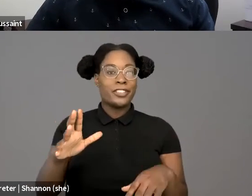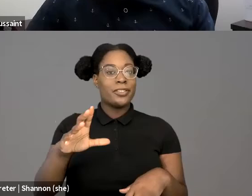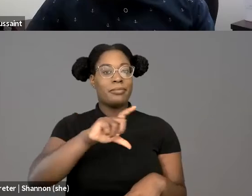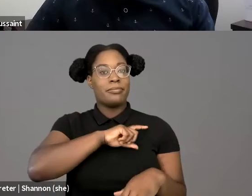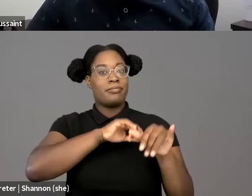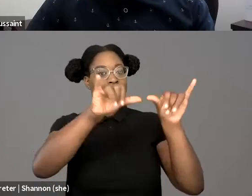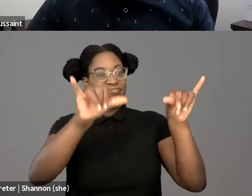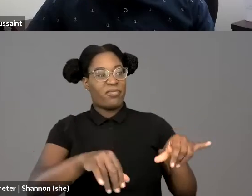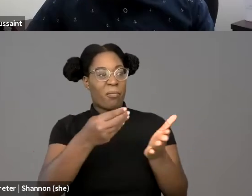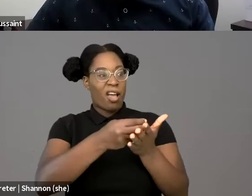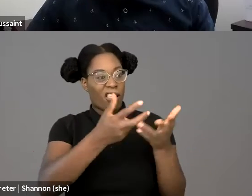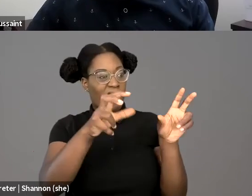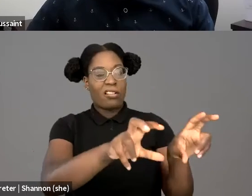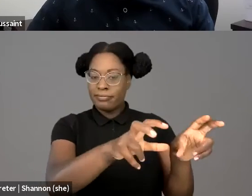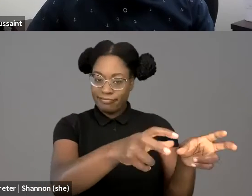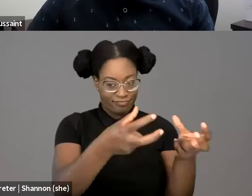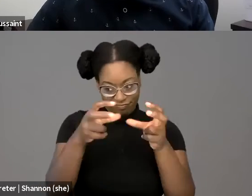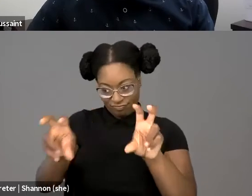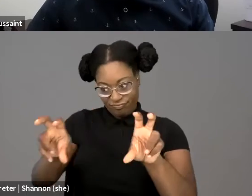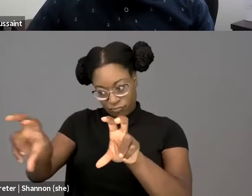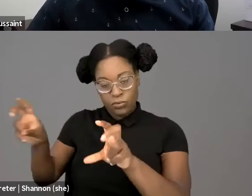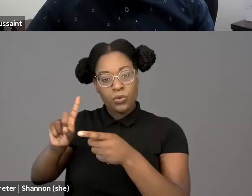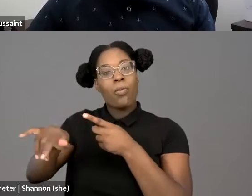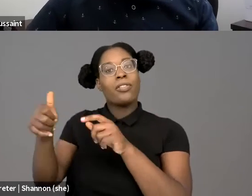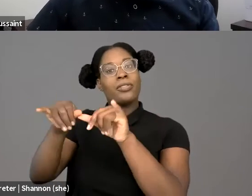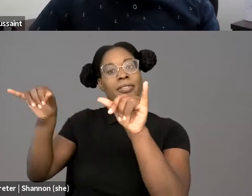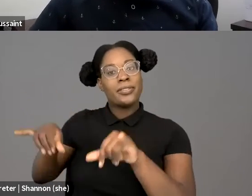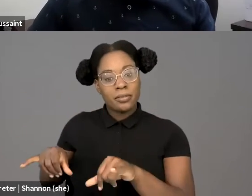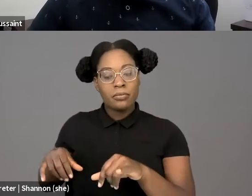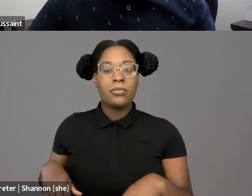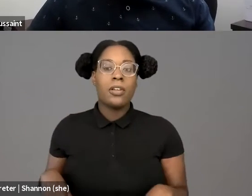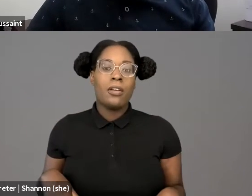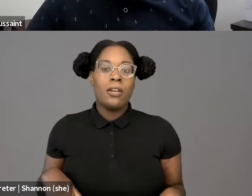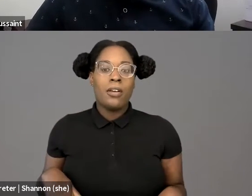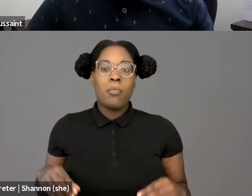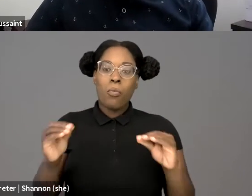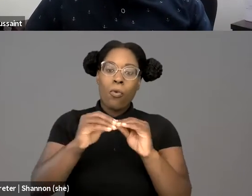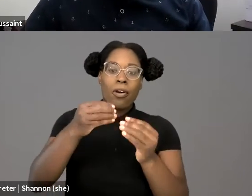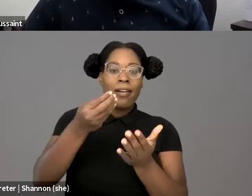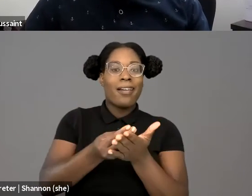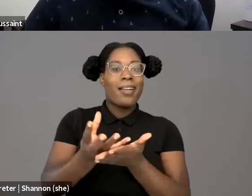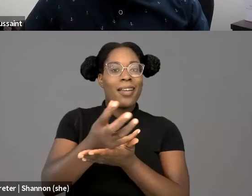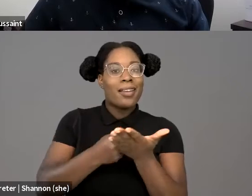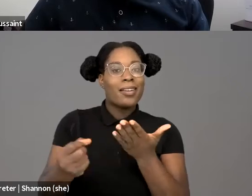So it's sort of interesting imagining a future world, like what happens, you know, how bad are protests gonna be